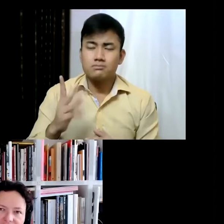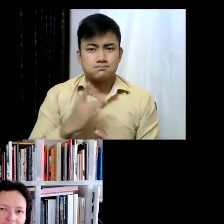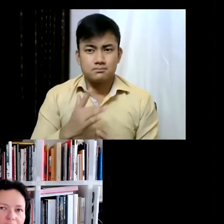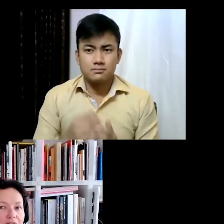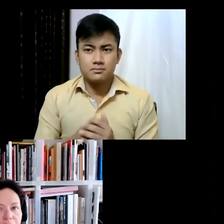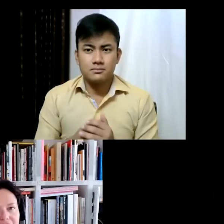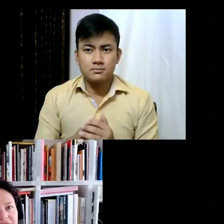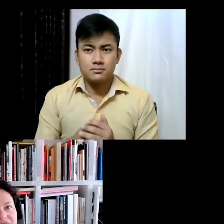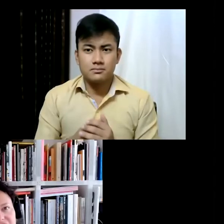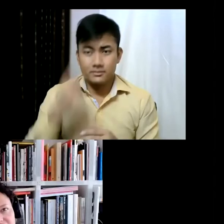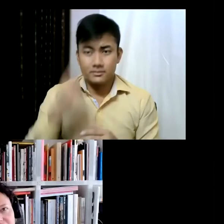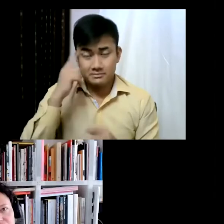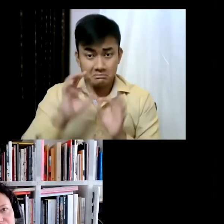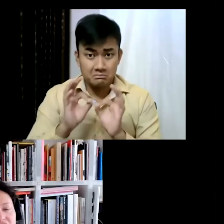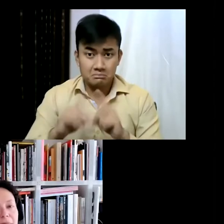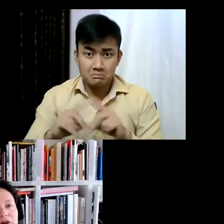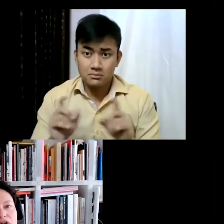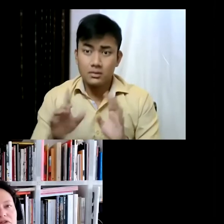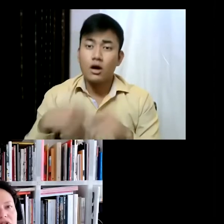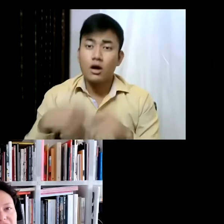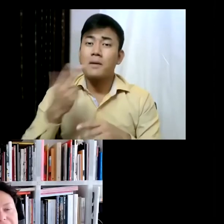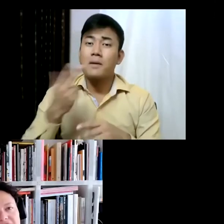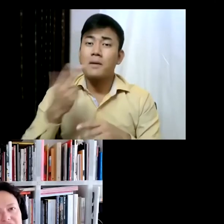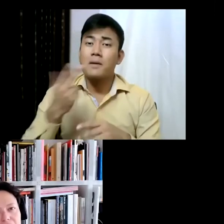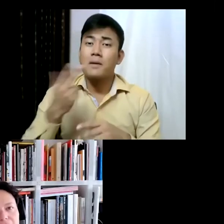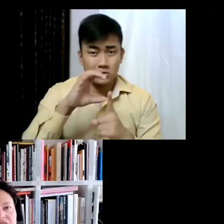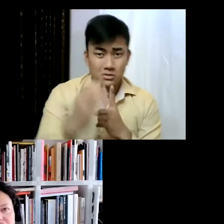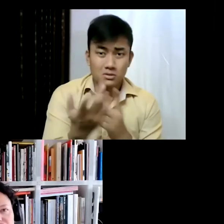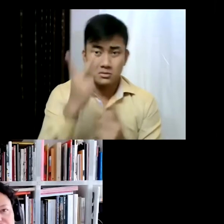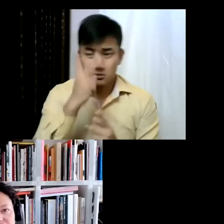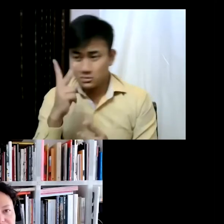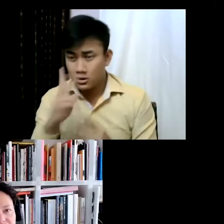very well in her paintings and sculptures, but also in the amazing books that she's written.